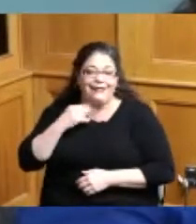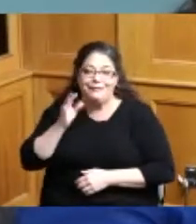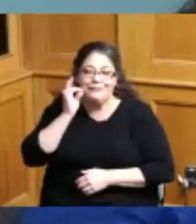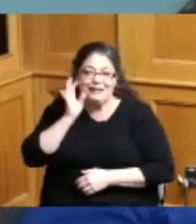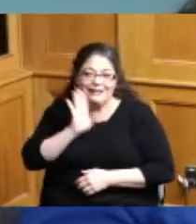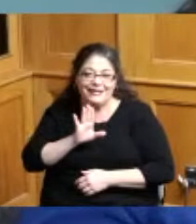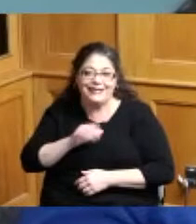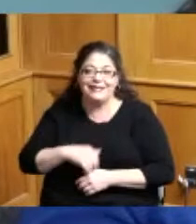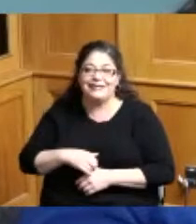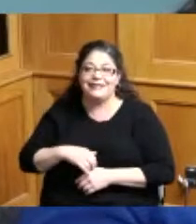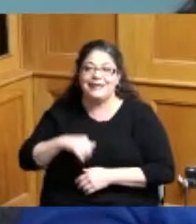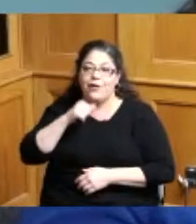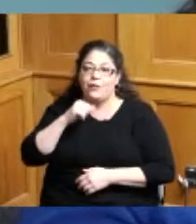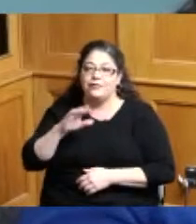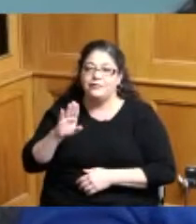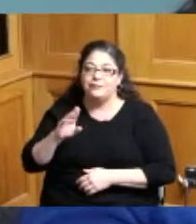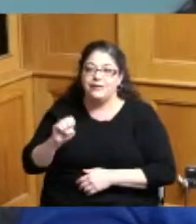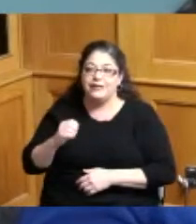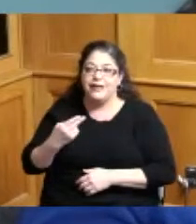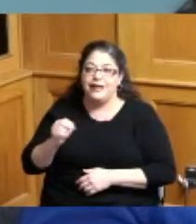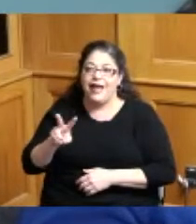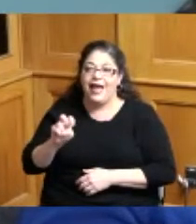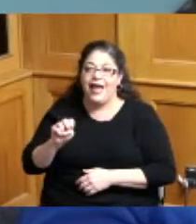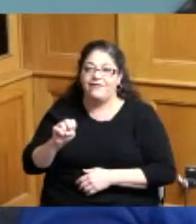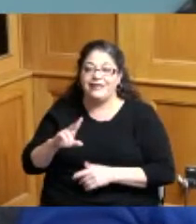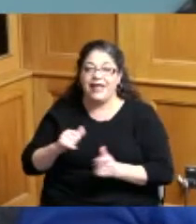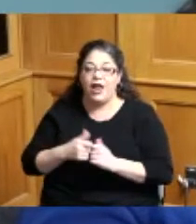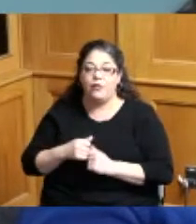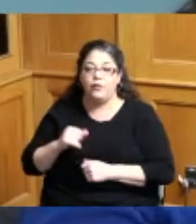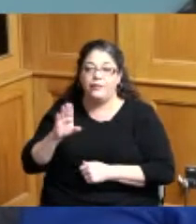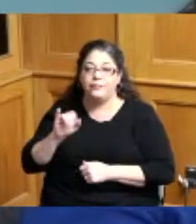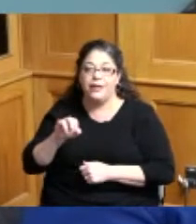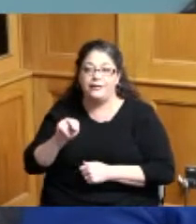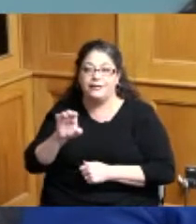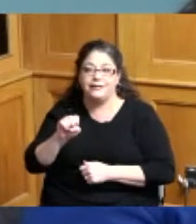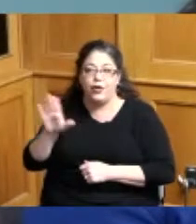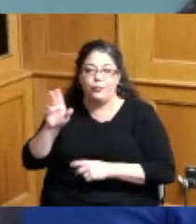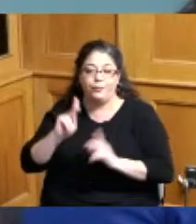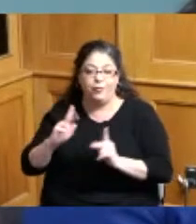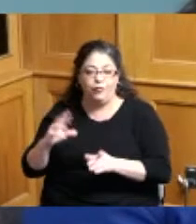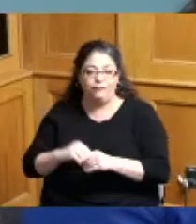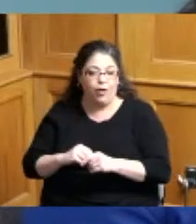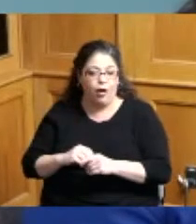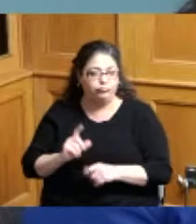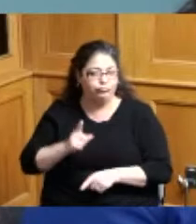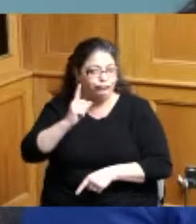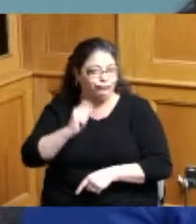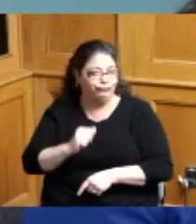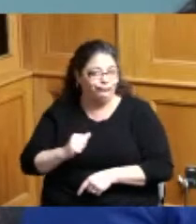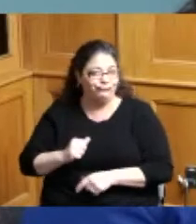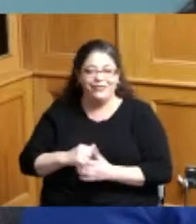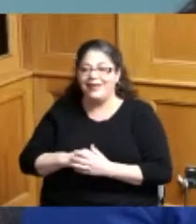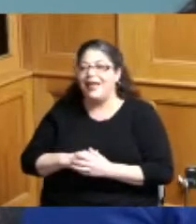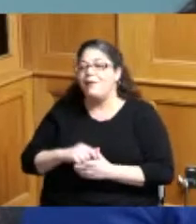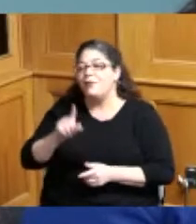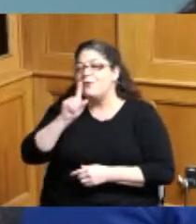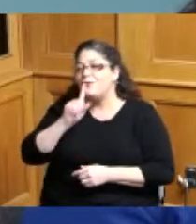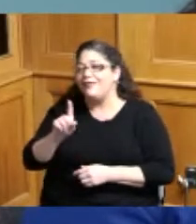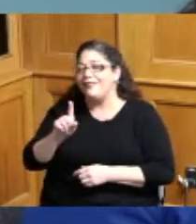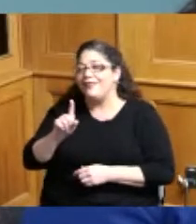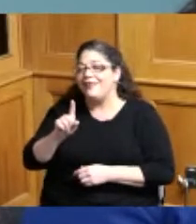say beehive because I don't want Beyonce's people getting involved but I just think there could be a